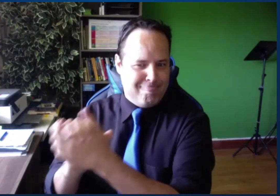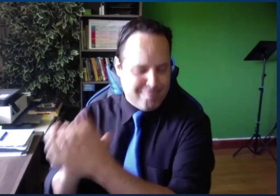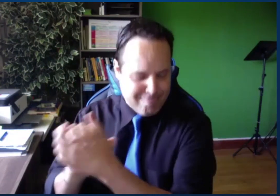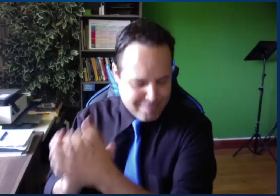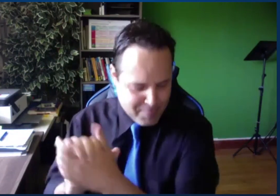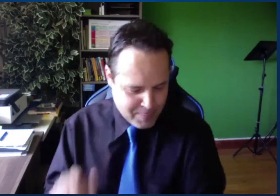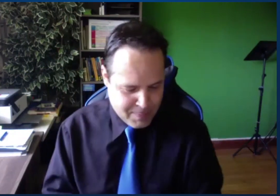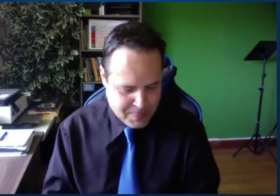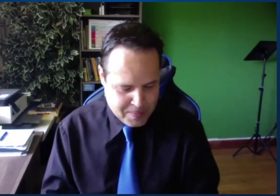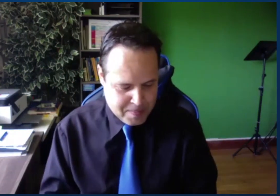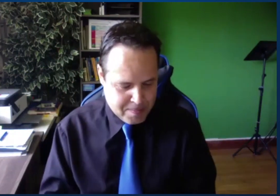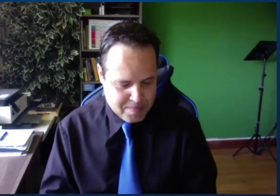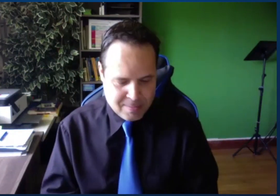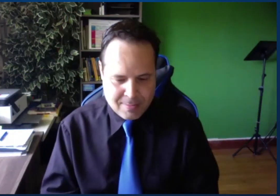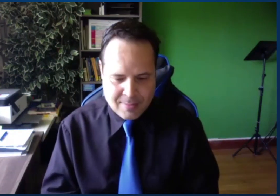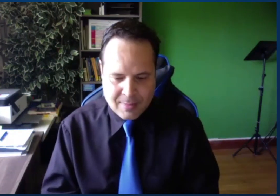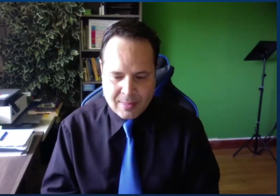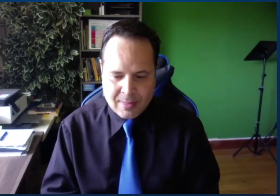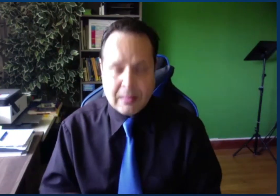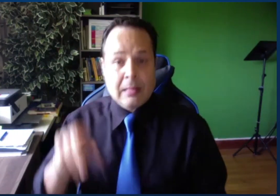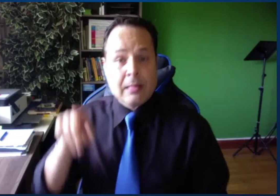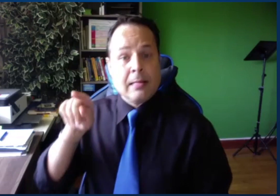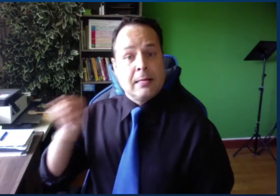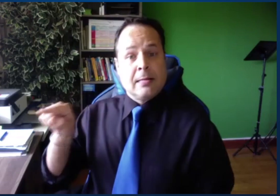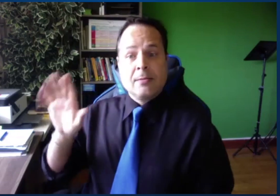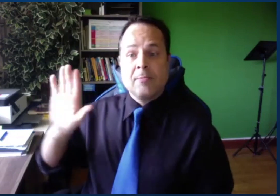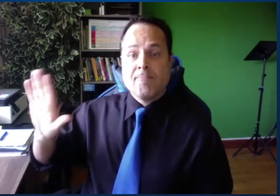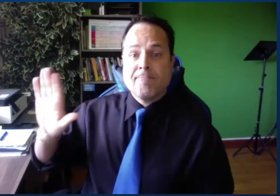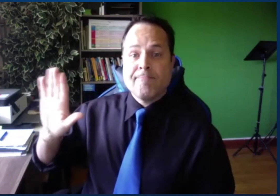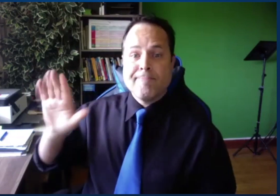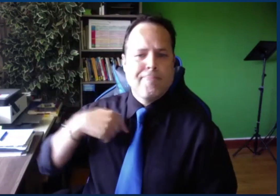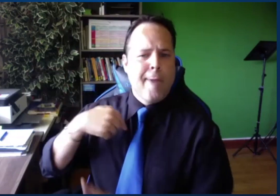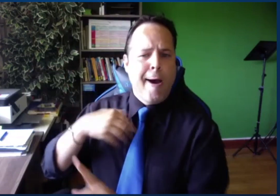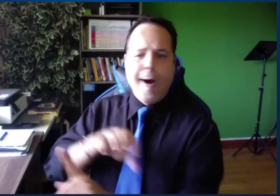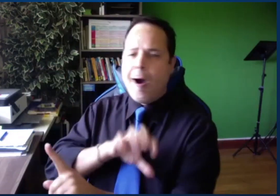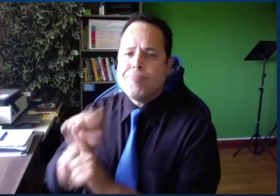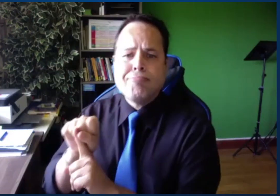That's right. Congratulations, Michael. Thank you.